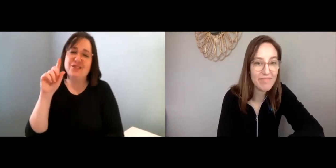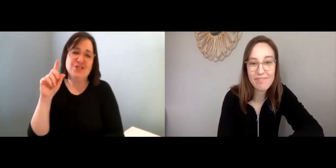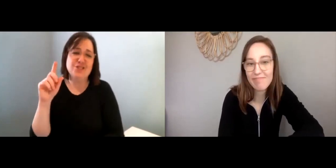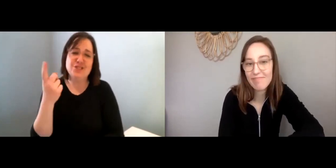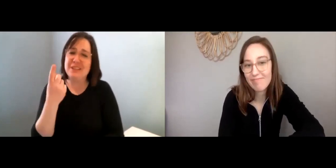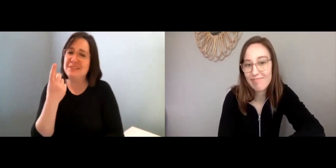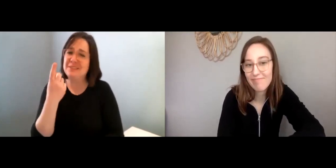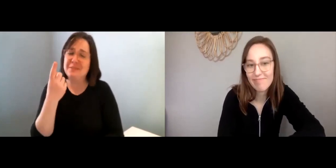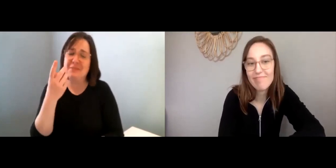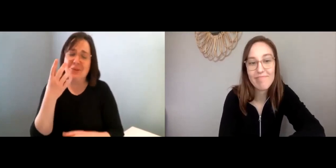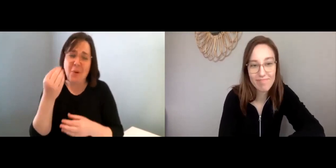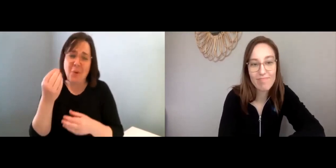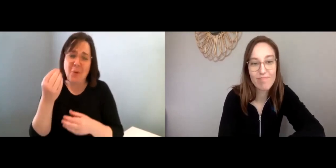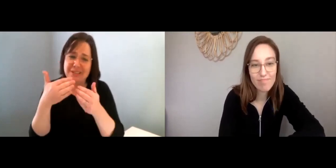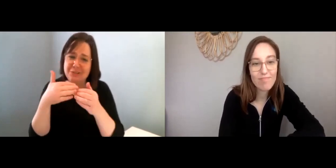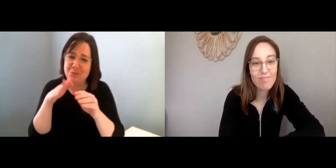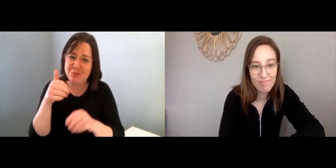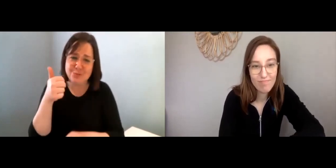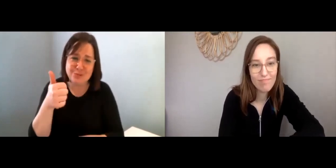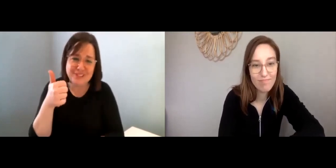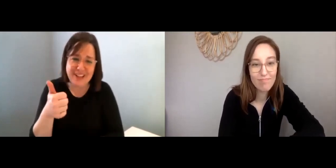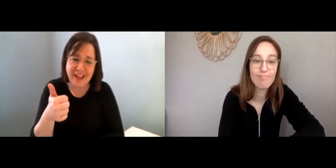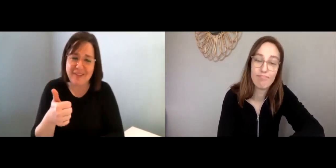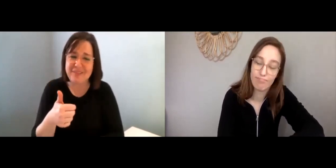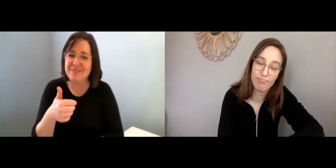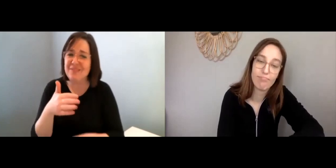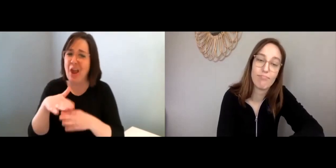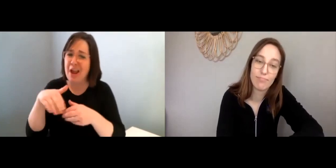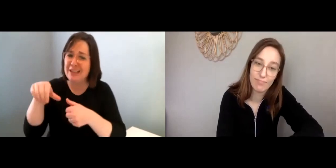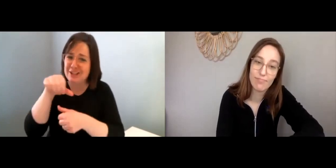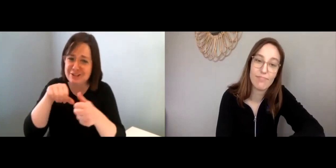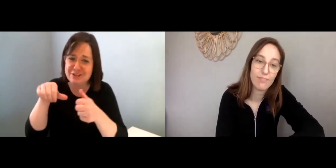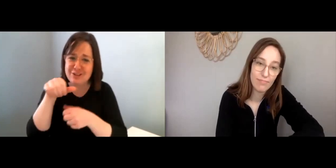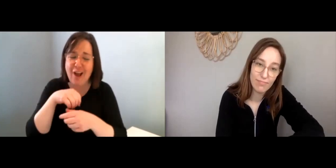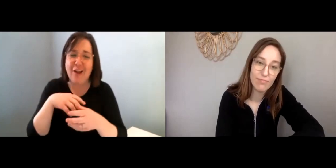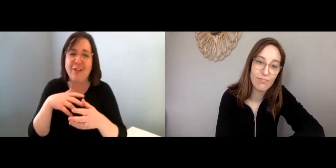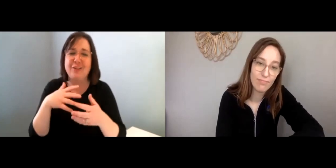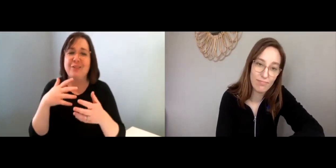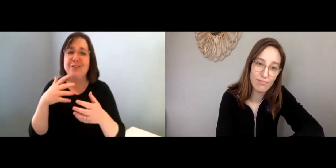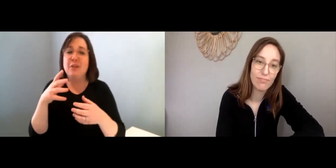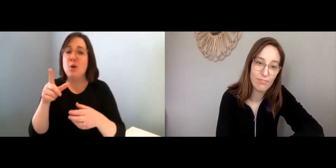Lisa: Um... Just go easy on yourself, and on each other.